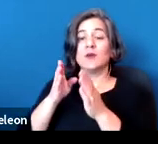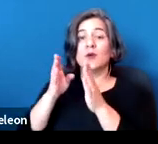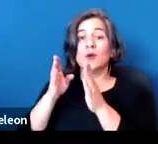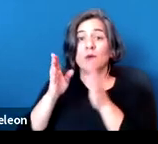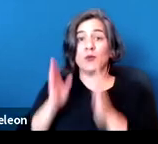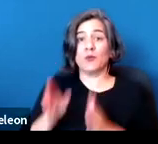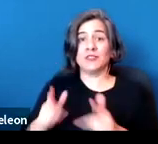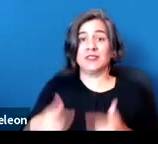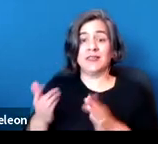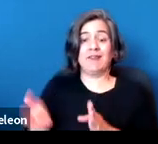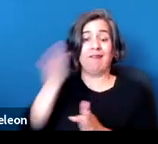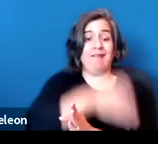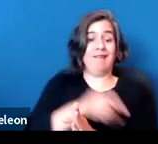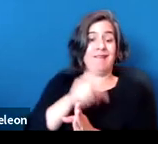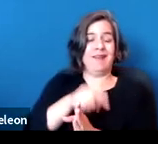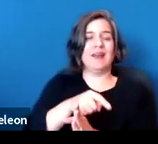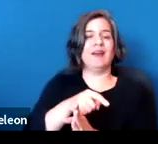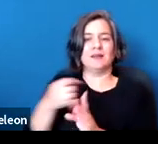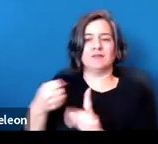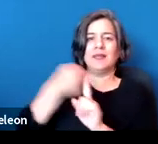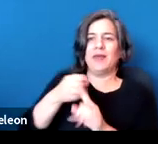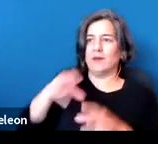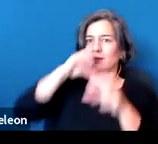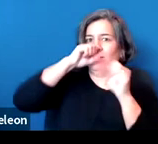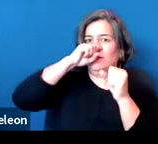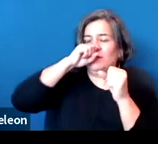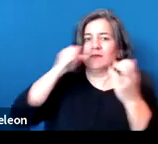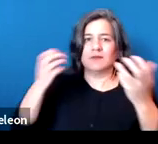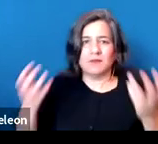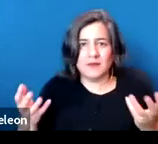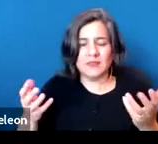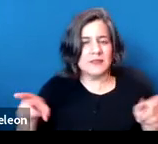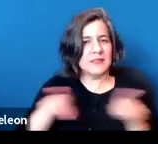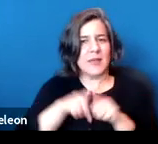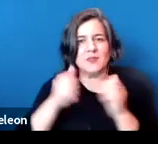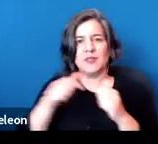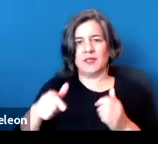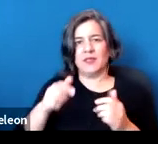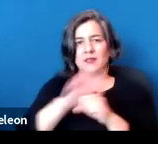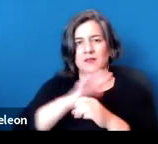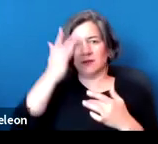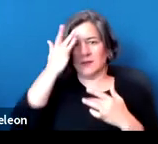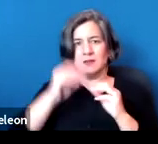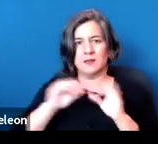Similarly with the pandemic. We're going to have scenarios where the implications of COVID-19